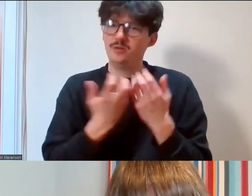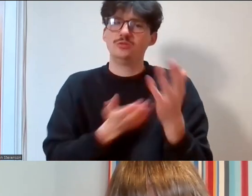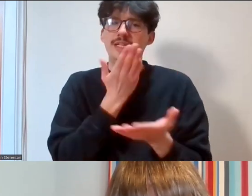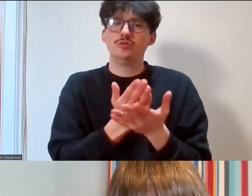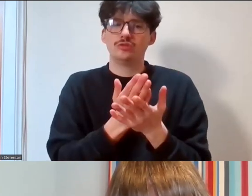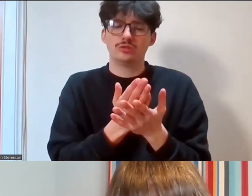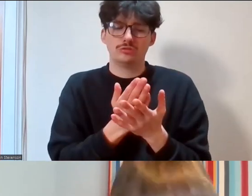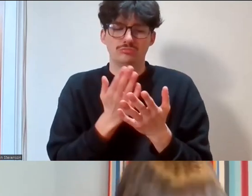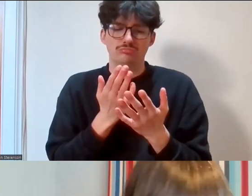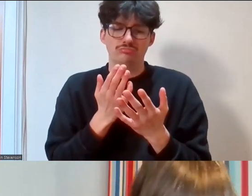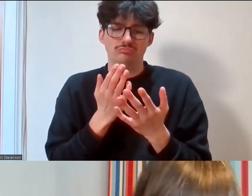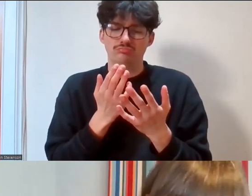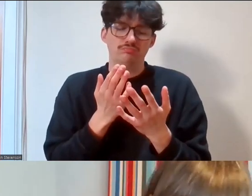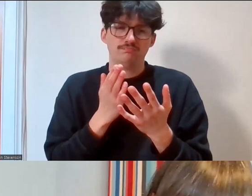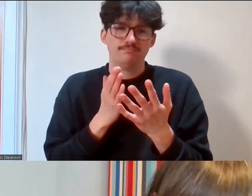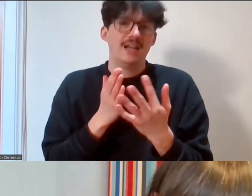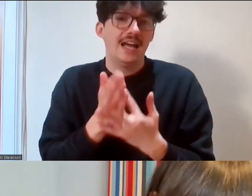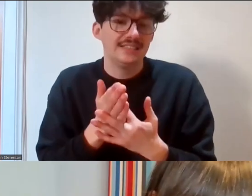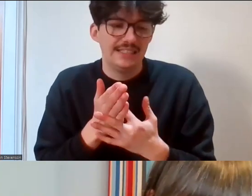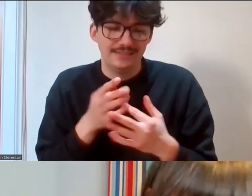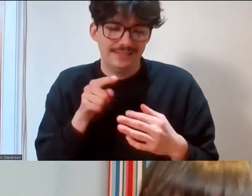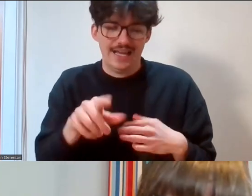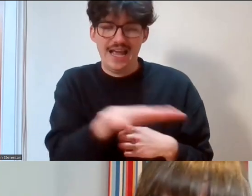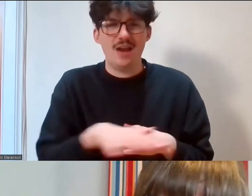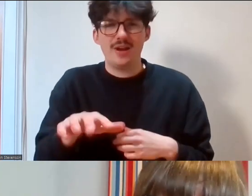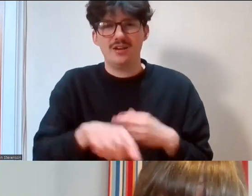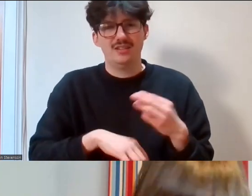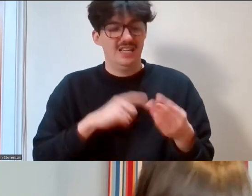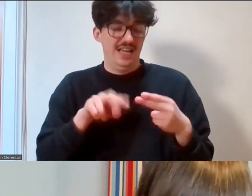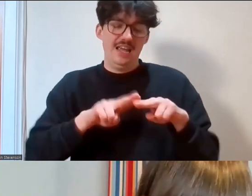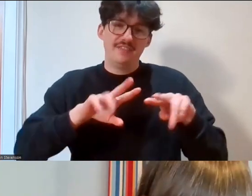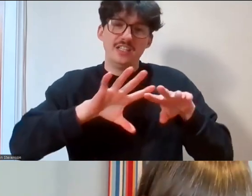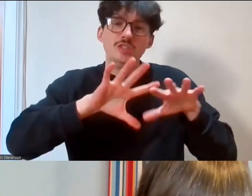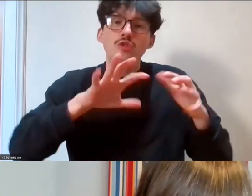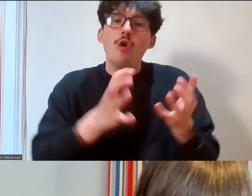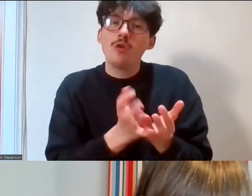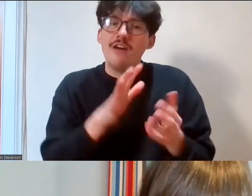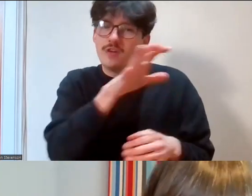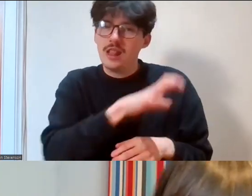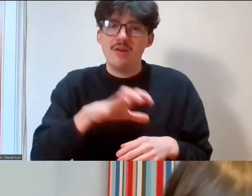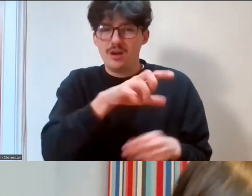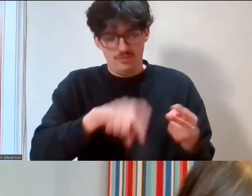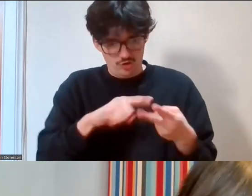whether that be geographic areas or different demographics of groups and individuals? Yes,